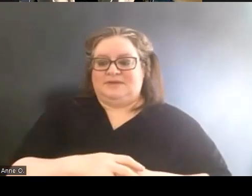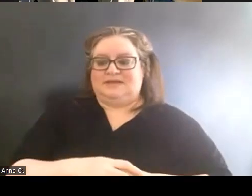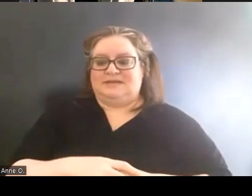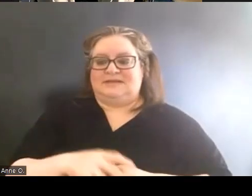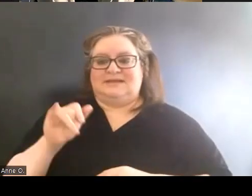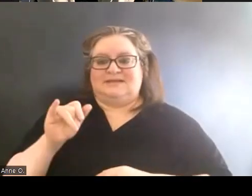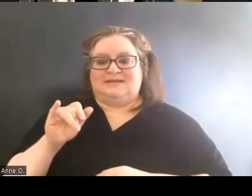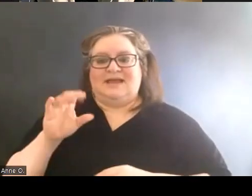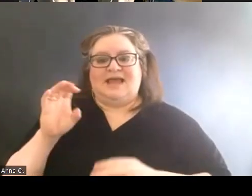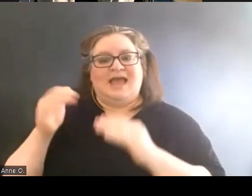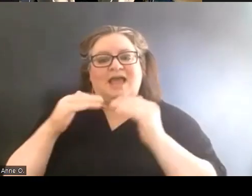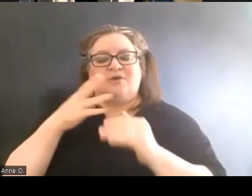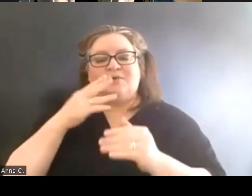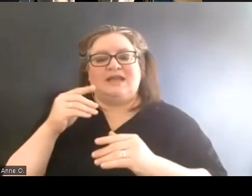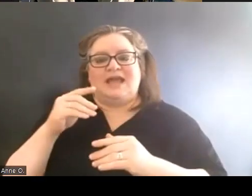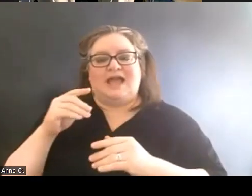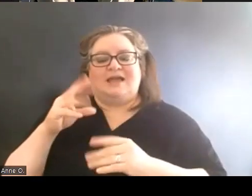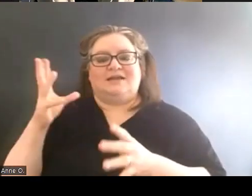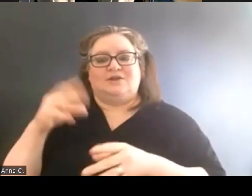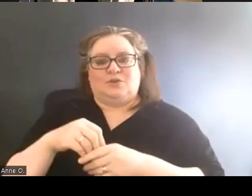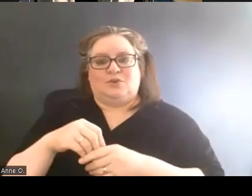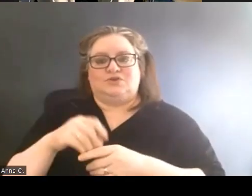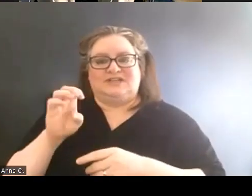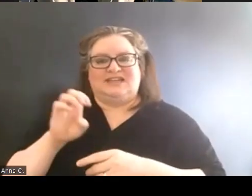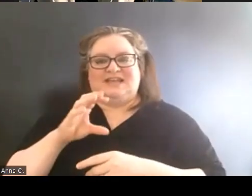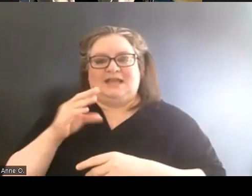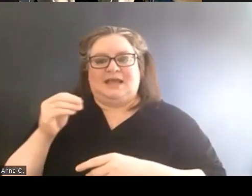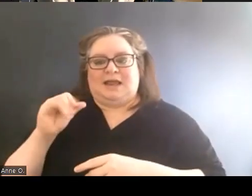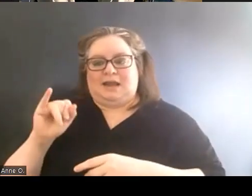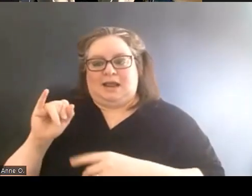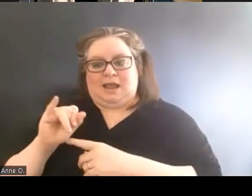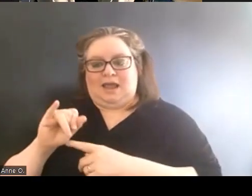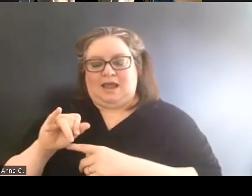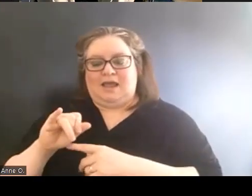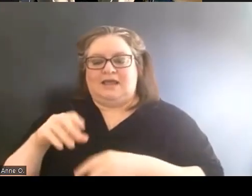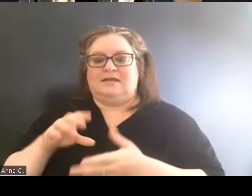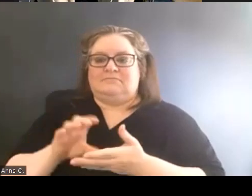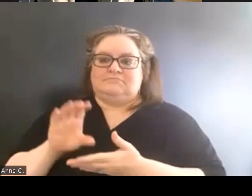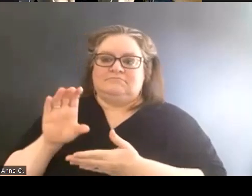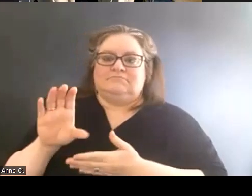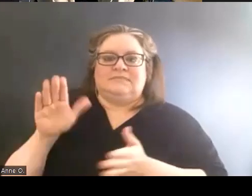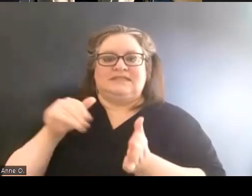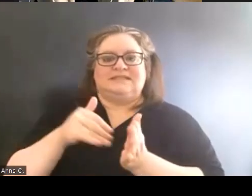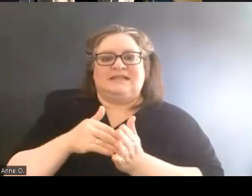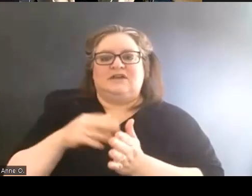also gave the center $500,000 to renovate the space